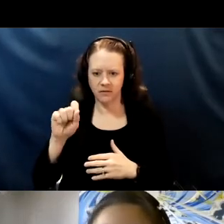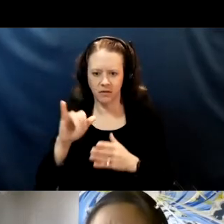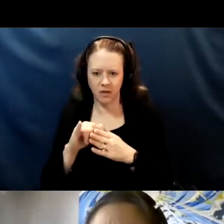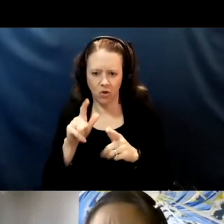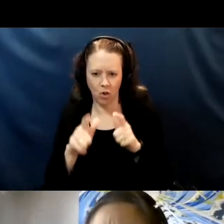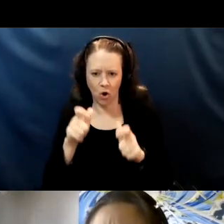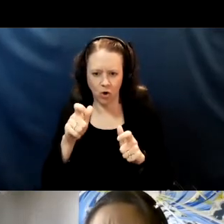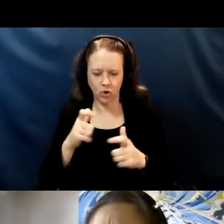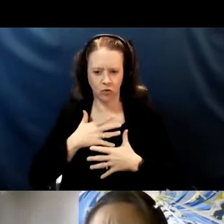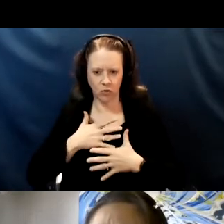what might consider spittle